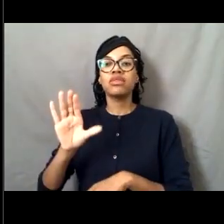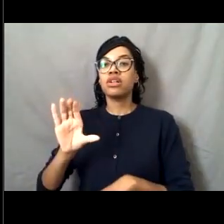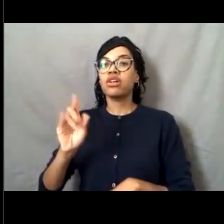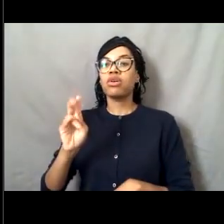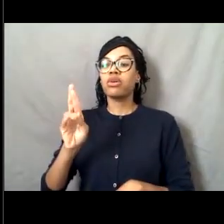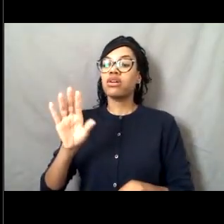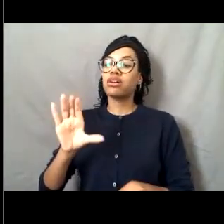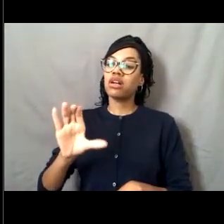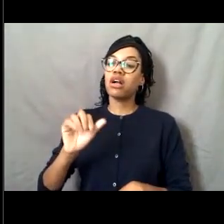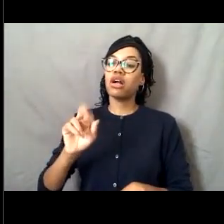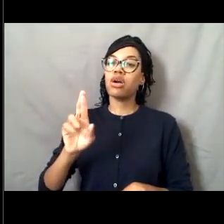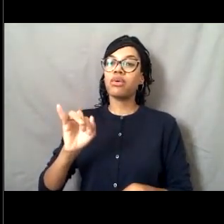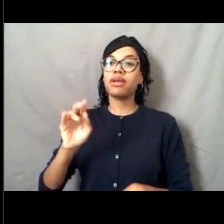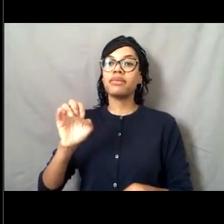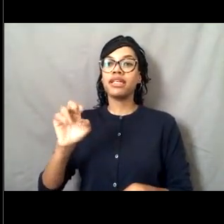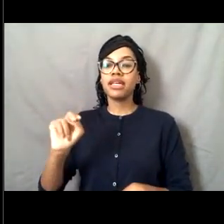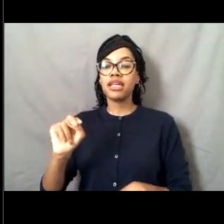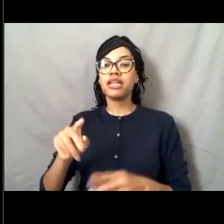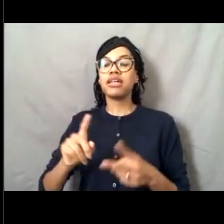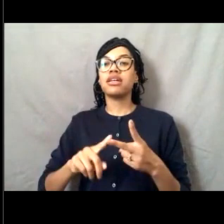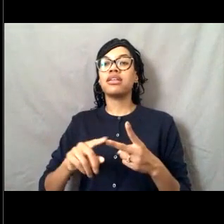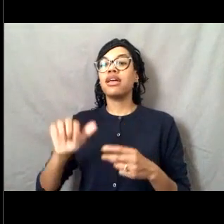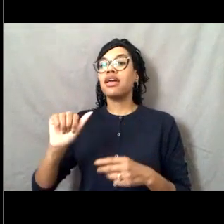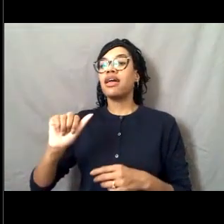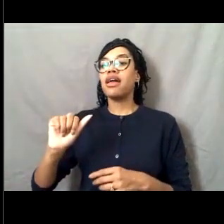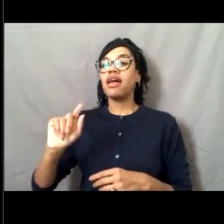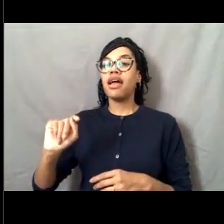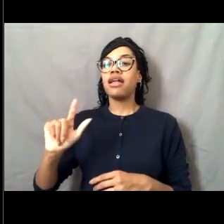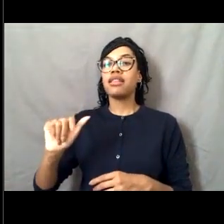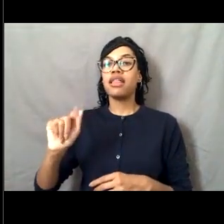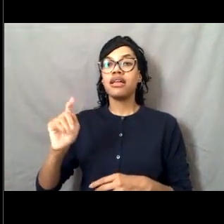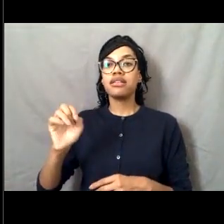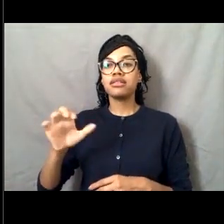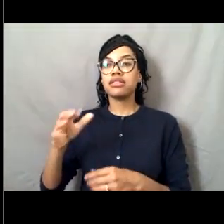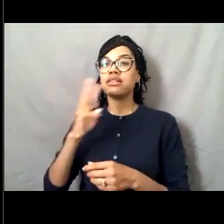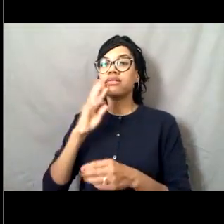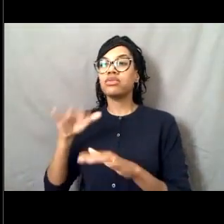I believe that Nancy Foster operates in that area sometimes.